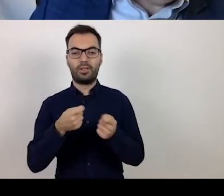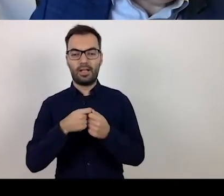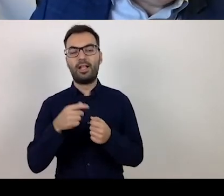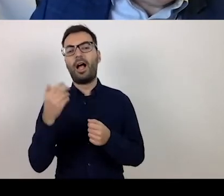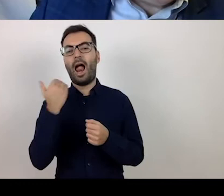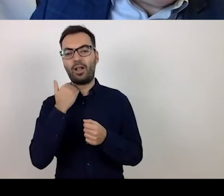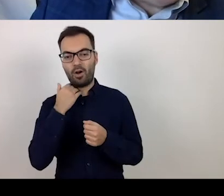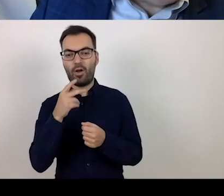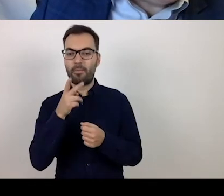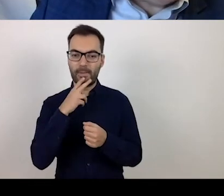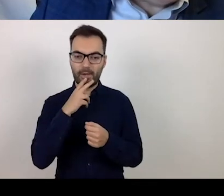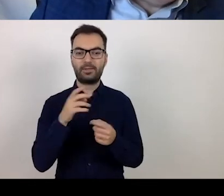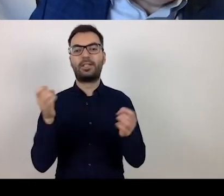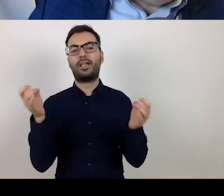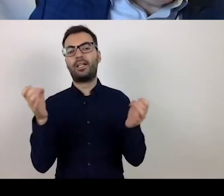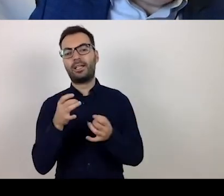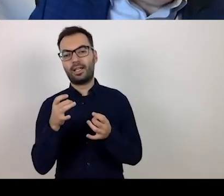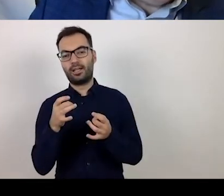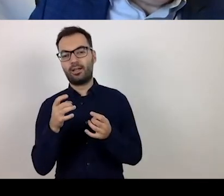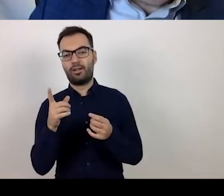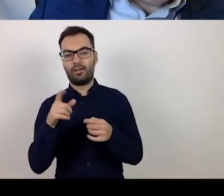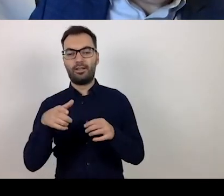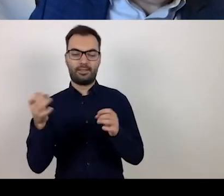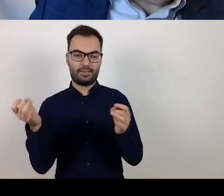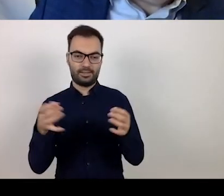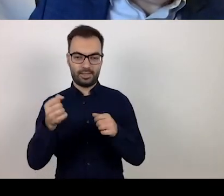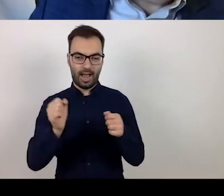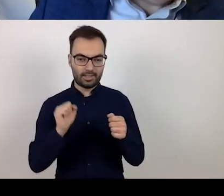gambling, institutions or banks.